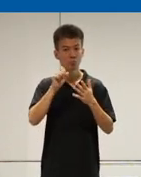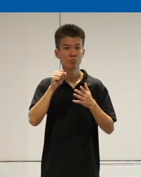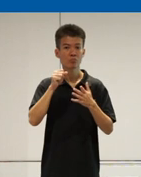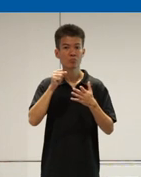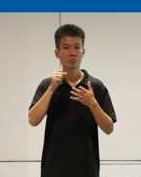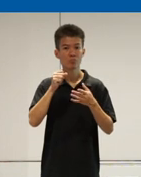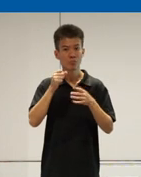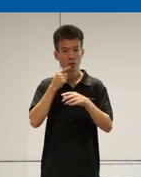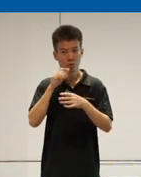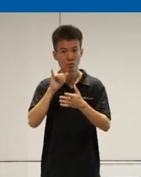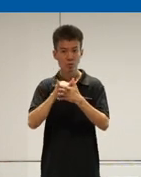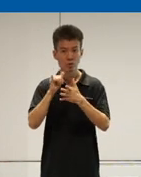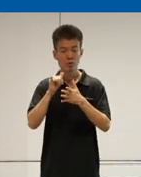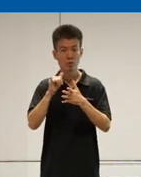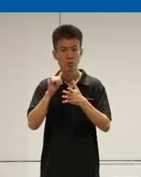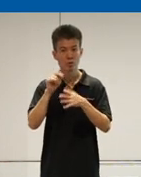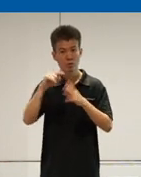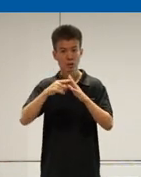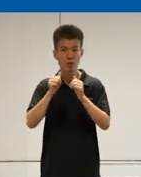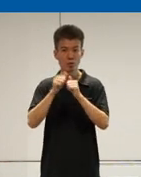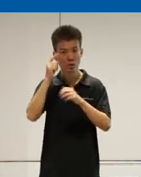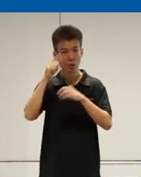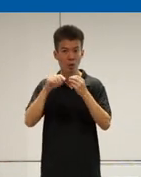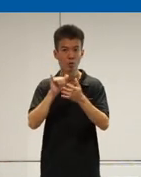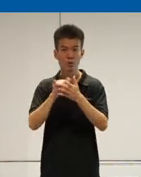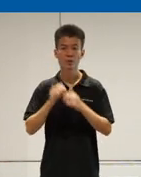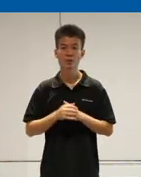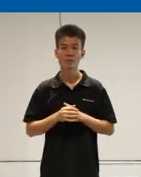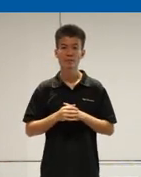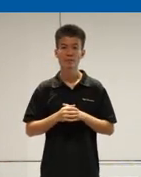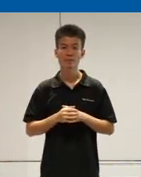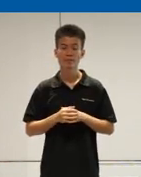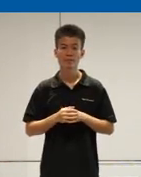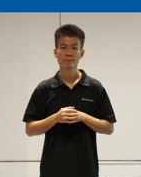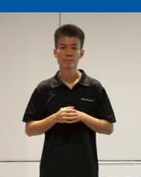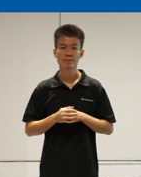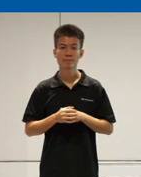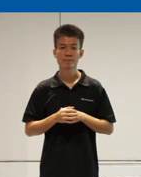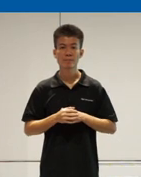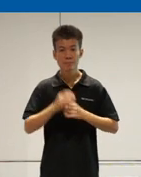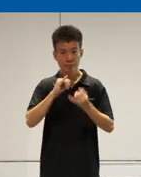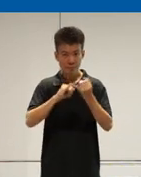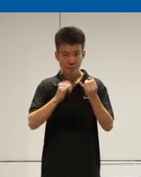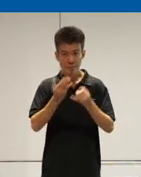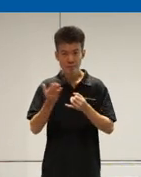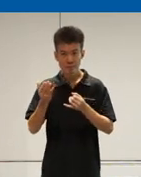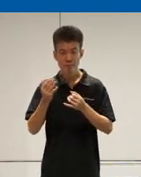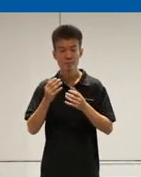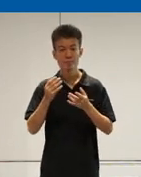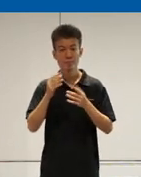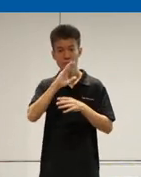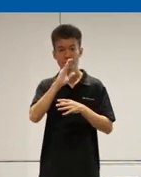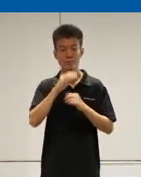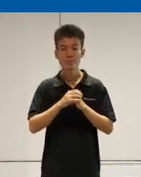as AAL jeria so they start to think about it so last things awareness is Never Enough